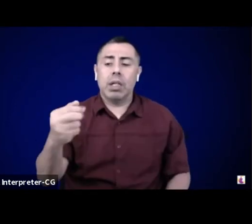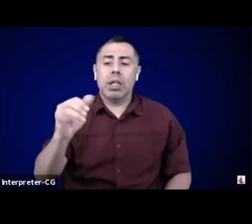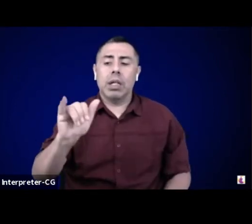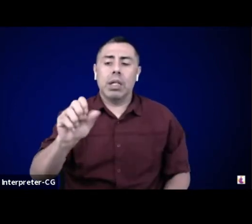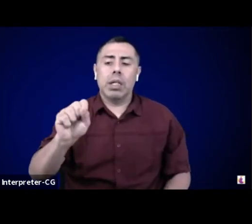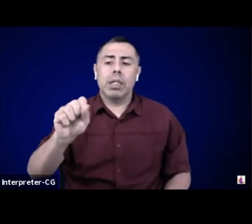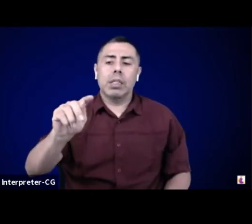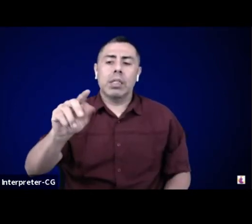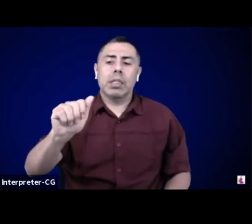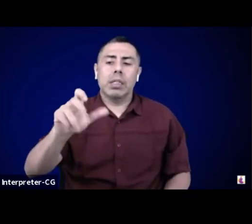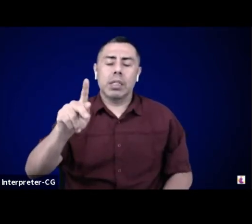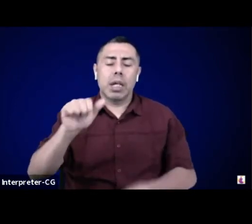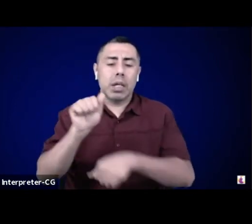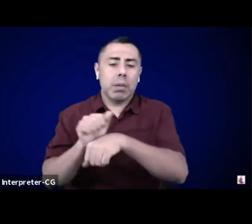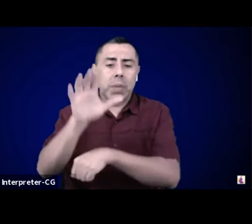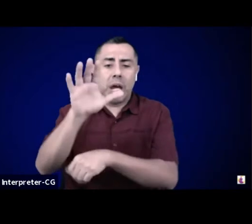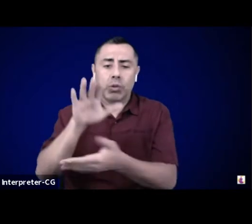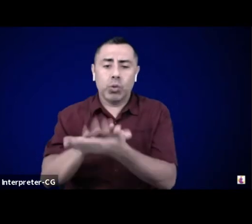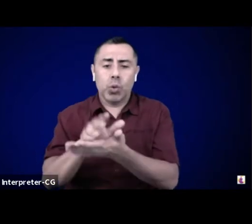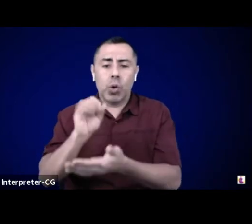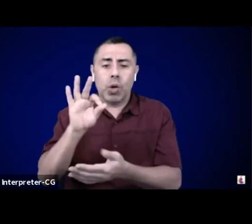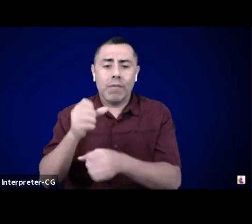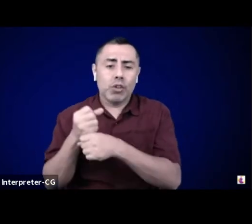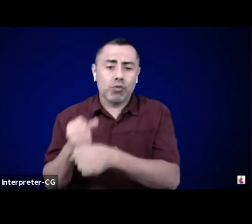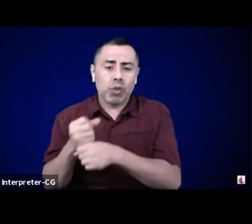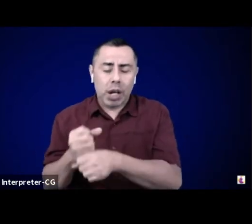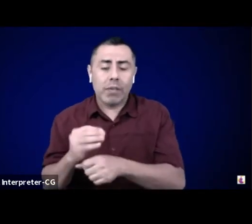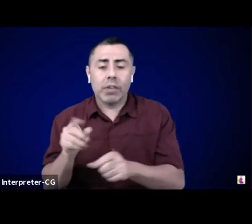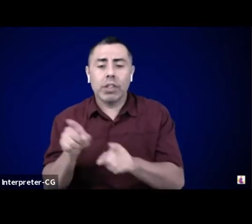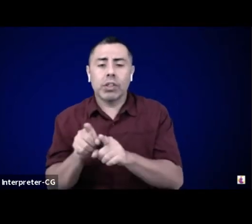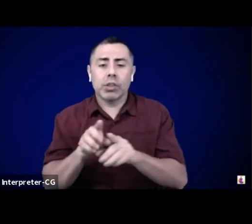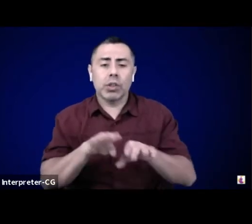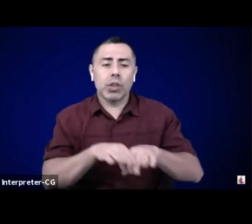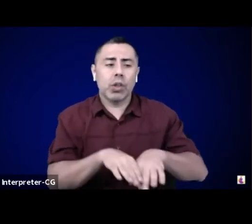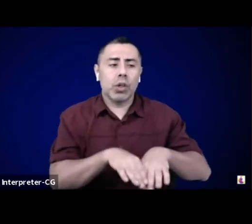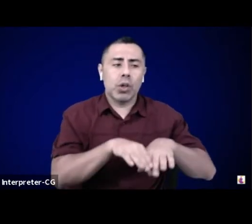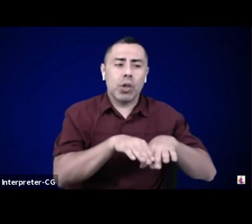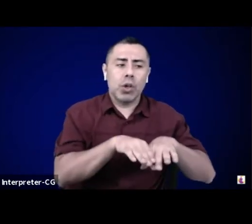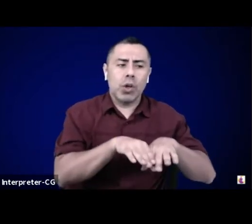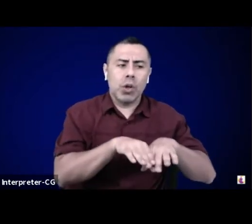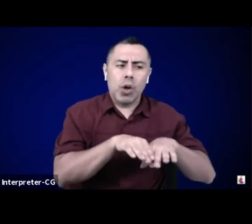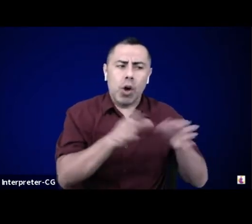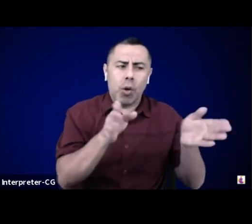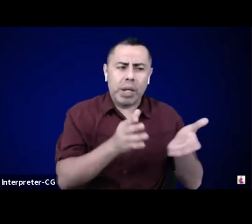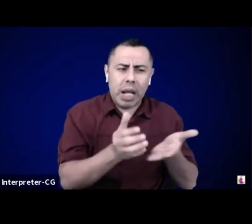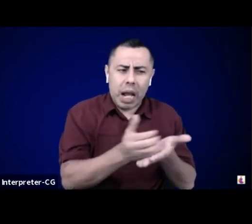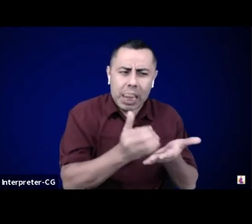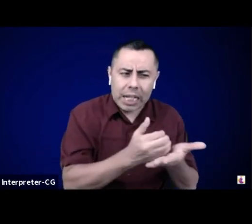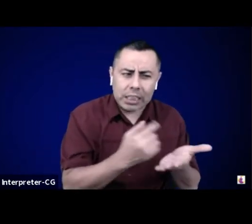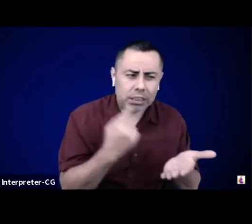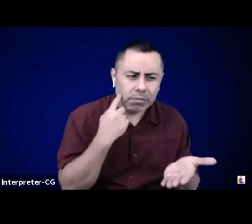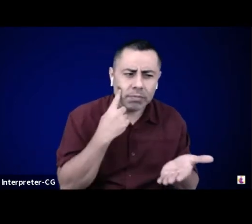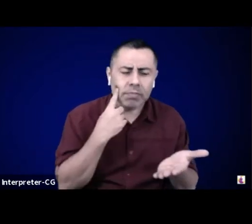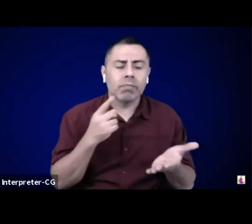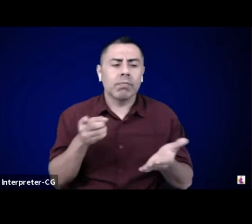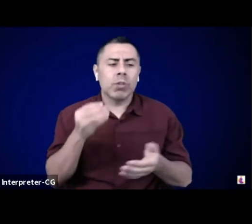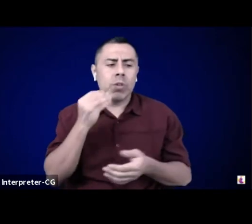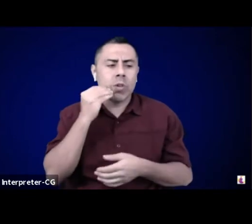and Open Collective Foundation, the home of the school for phase one and two. Study-into-Action is produced with support